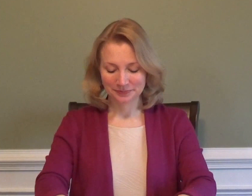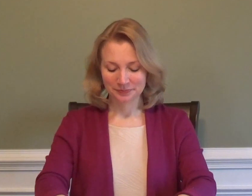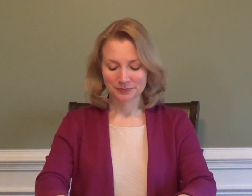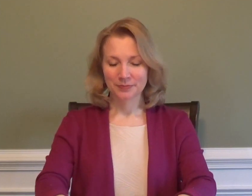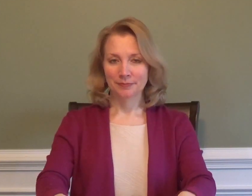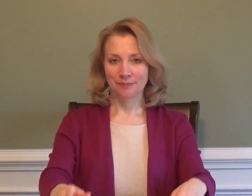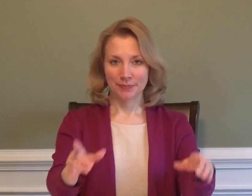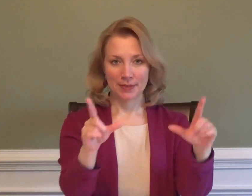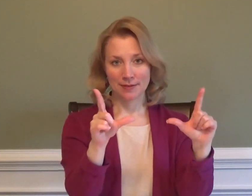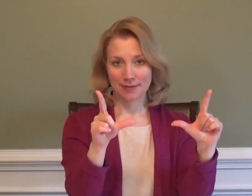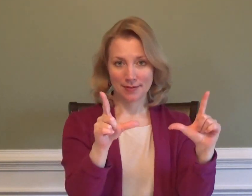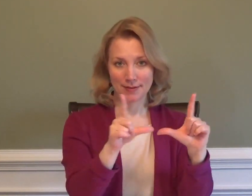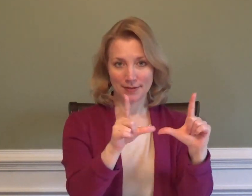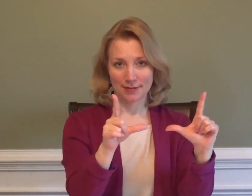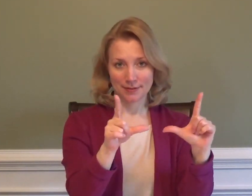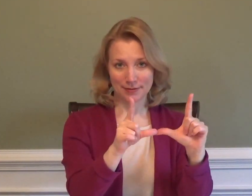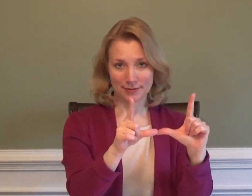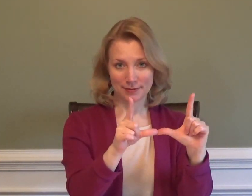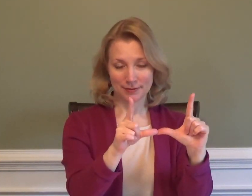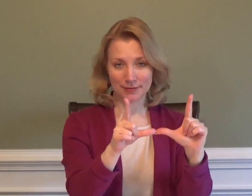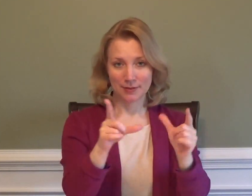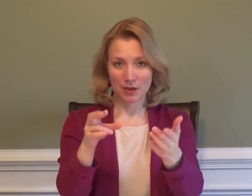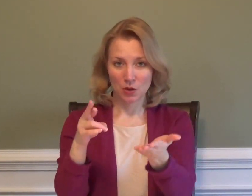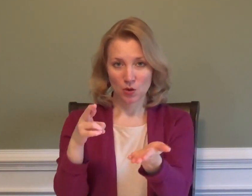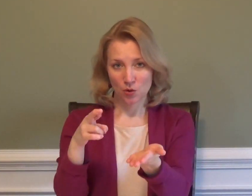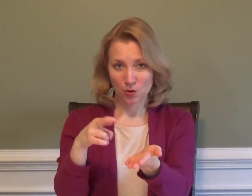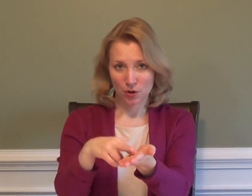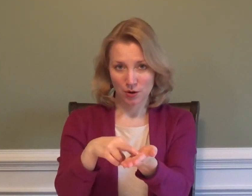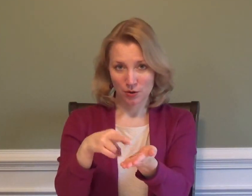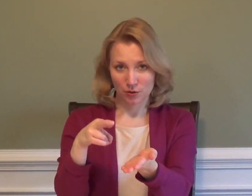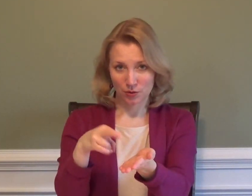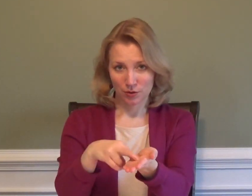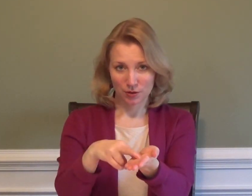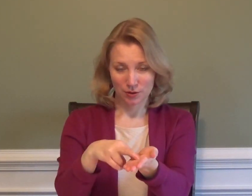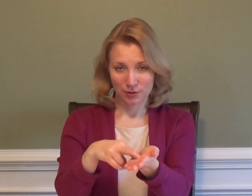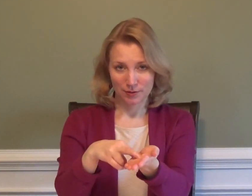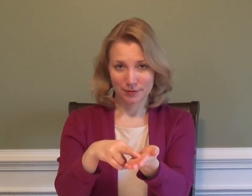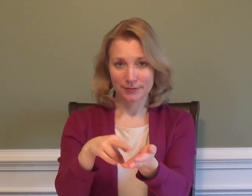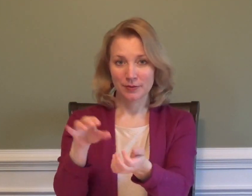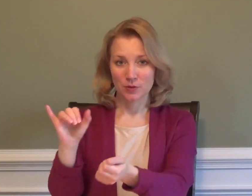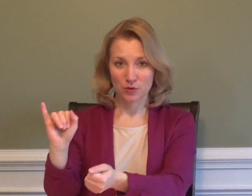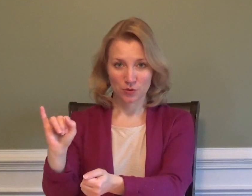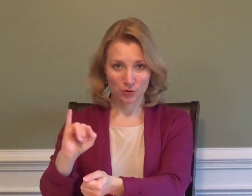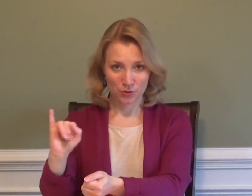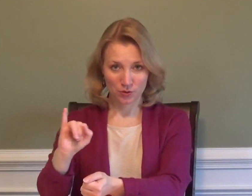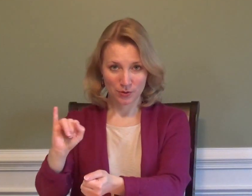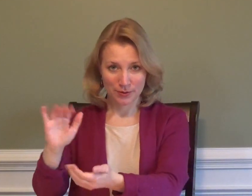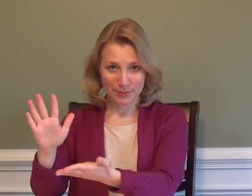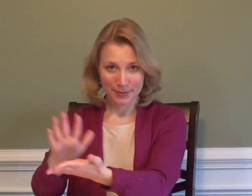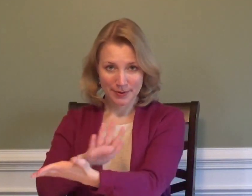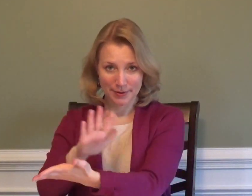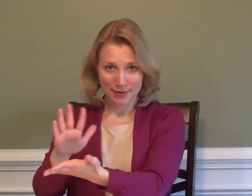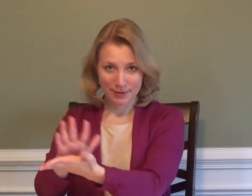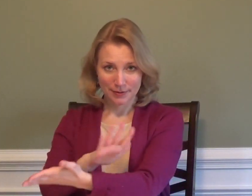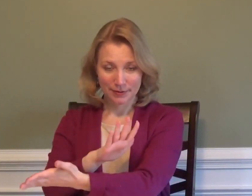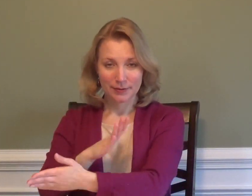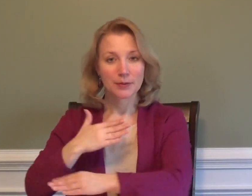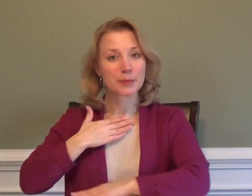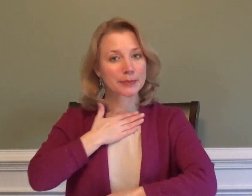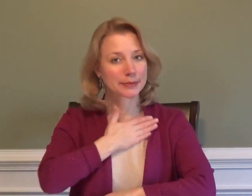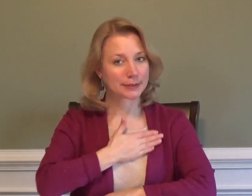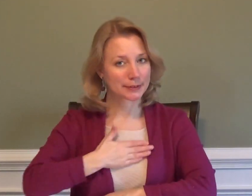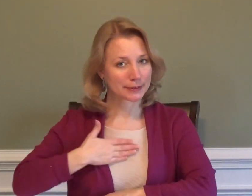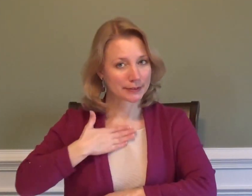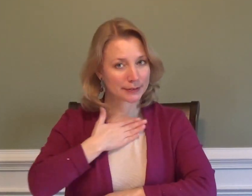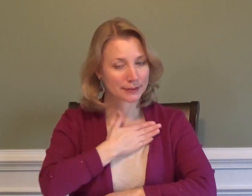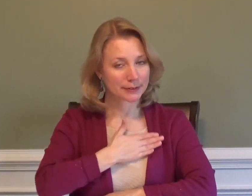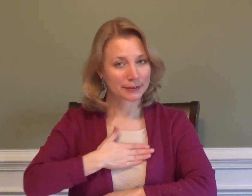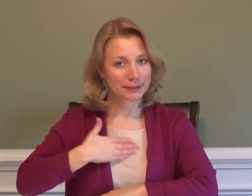"I need your license, registration, and insurance papers."